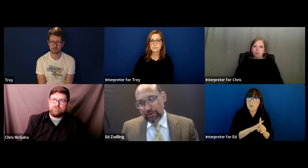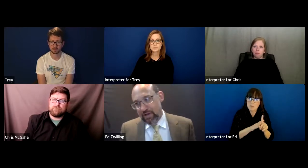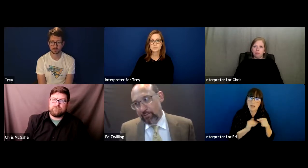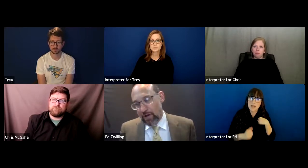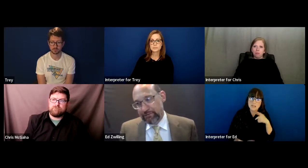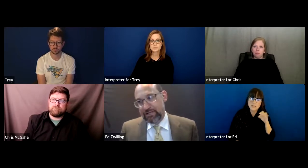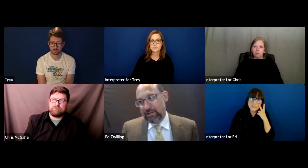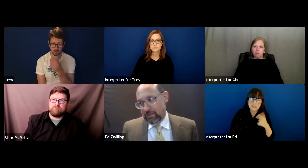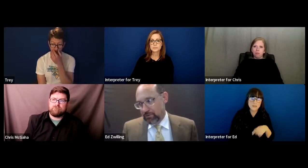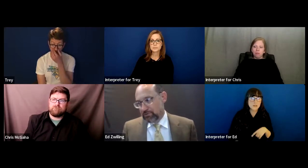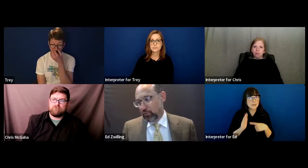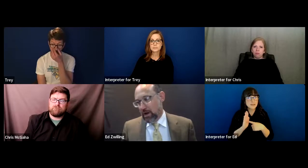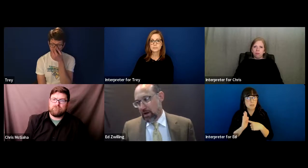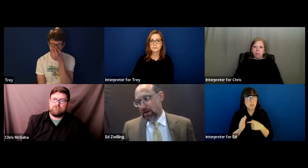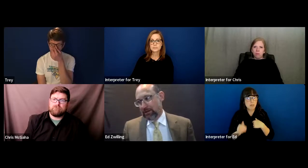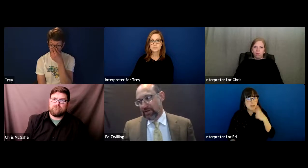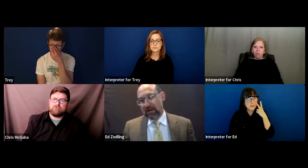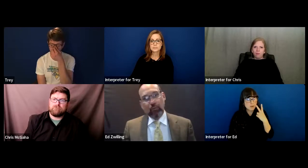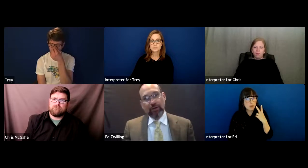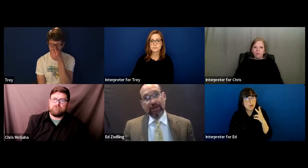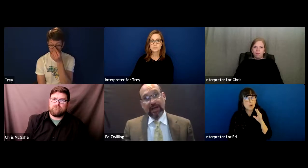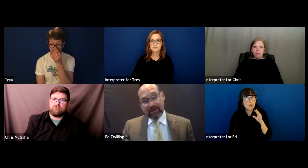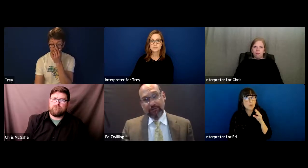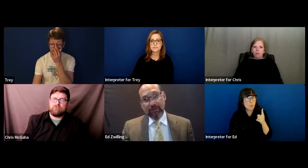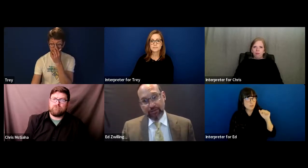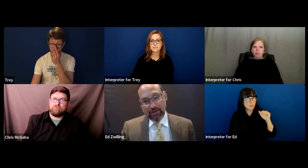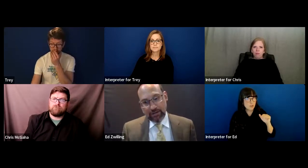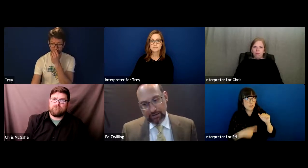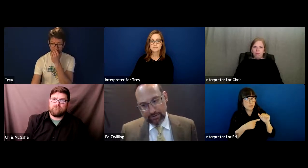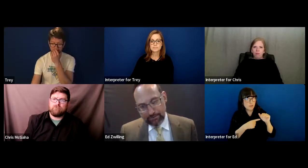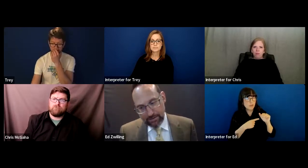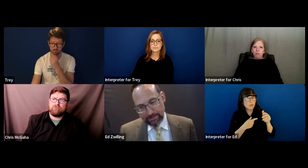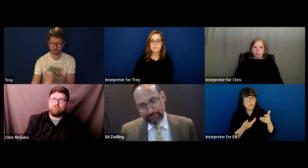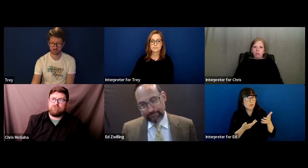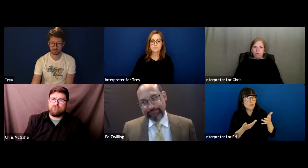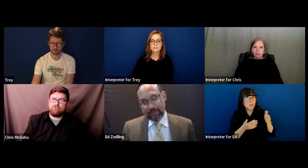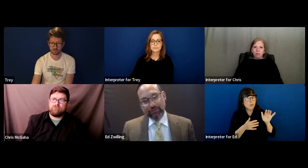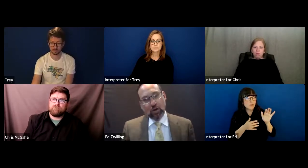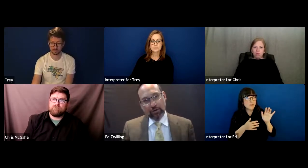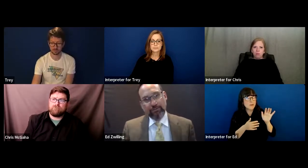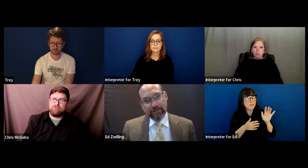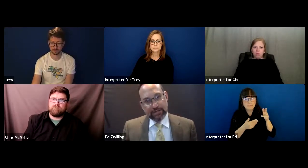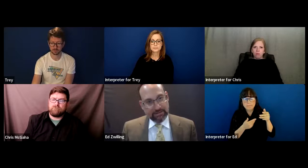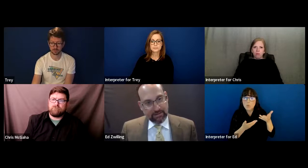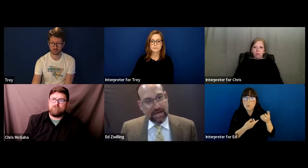For example, I've seen it used where a child wanted to have a dog in class.